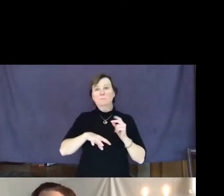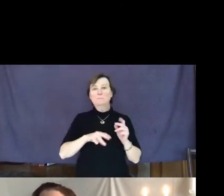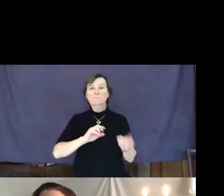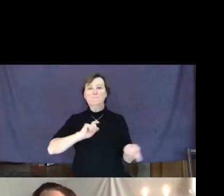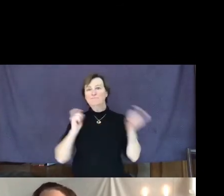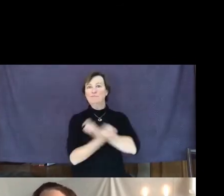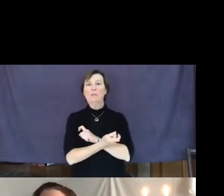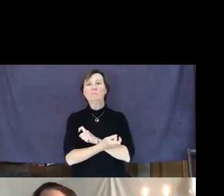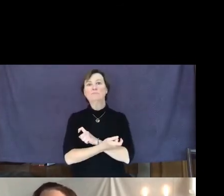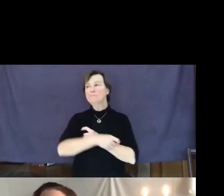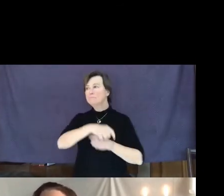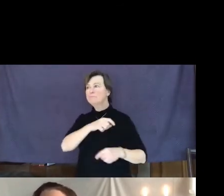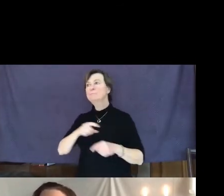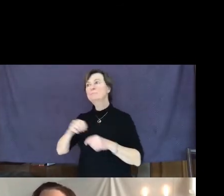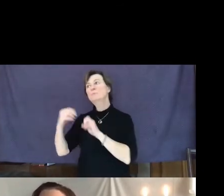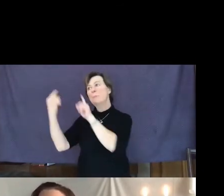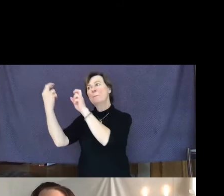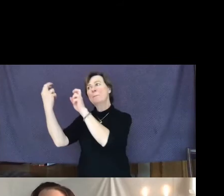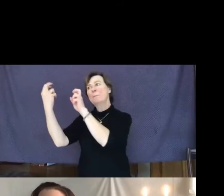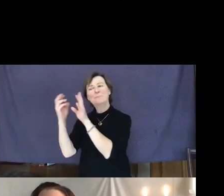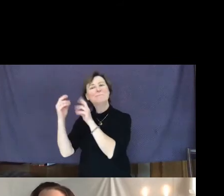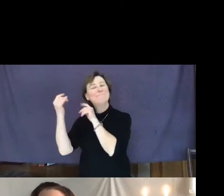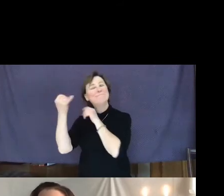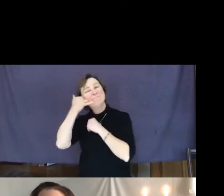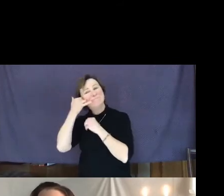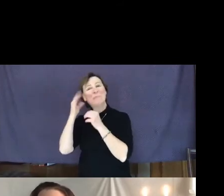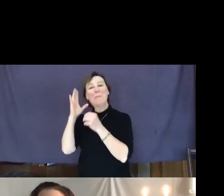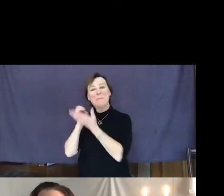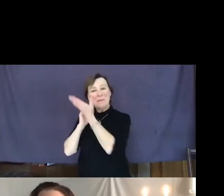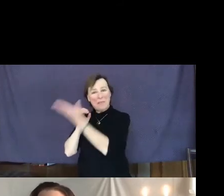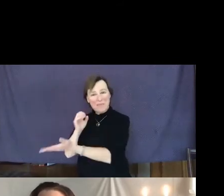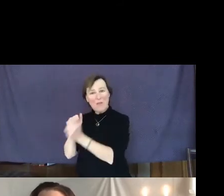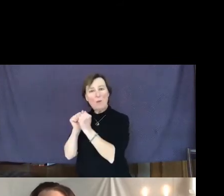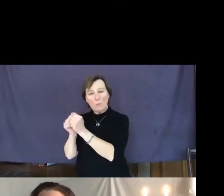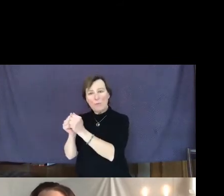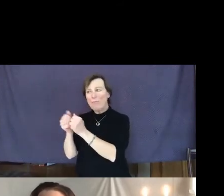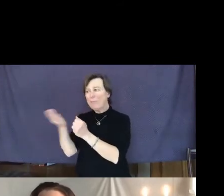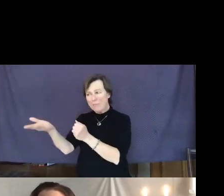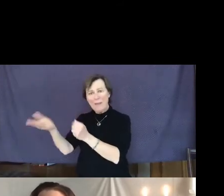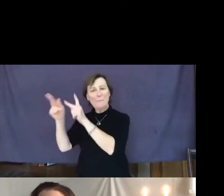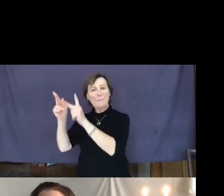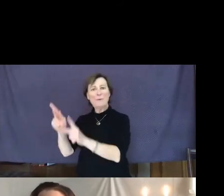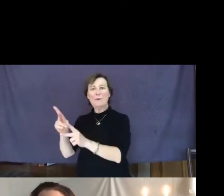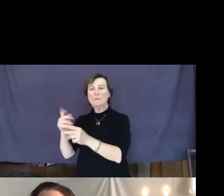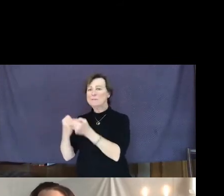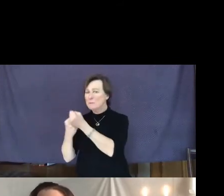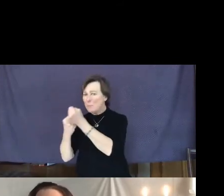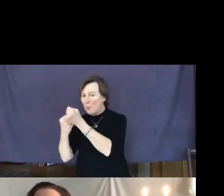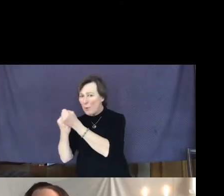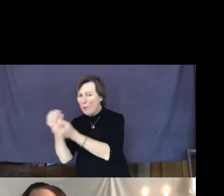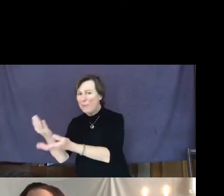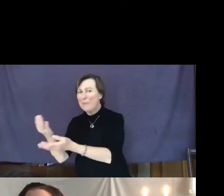just to be there with them and say a few reassuring words. When we're done